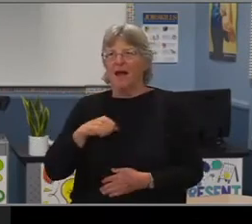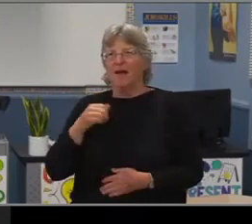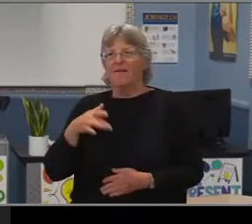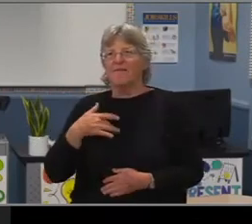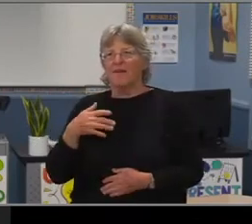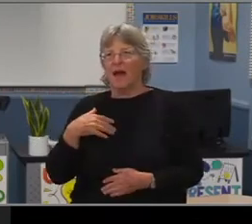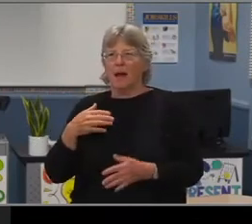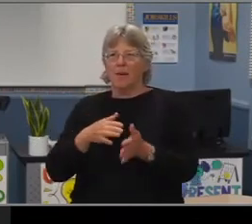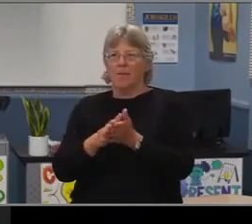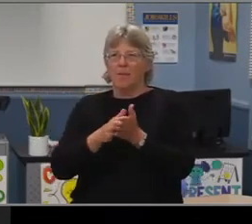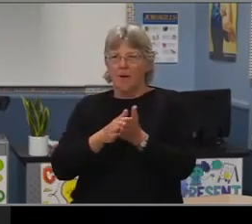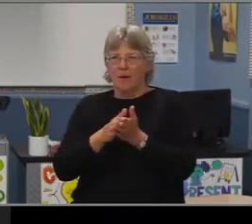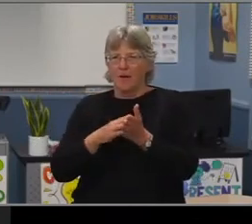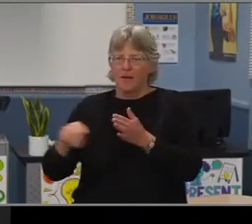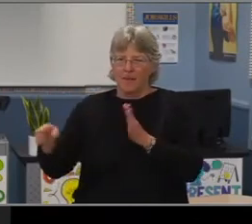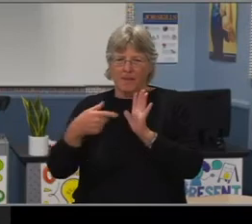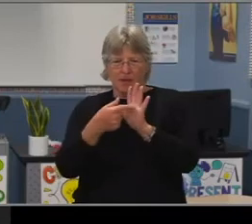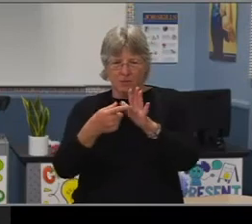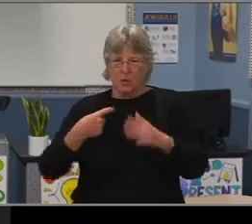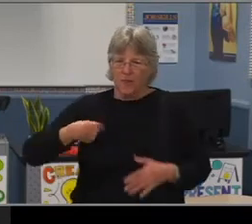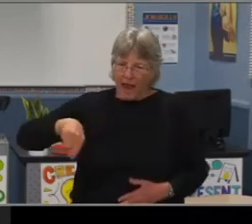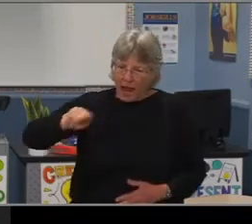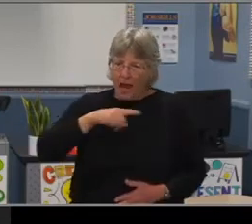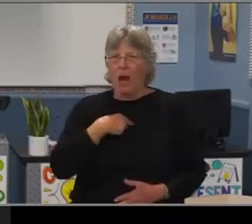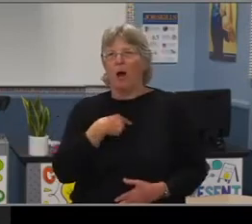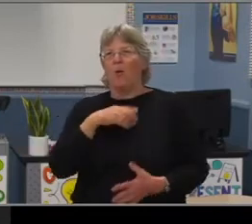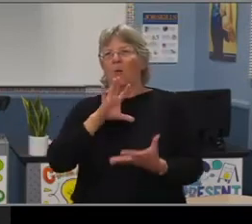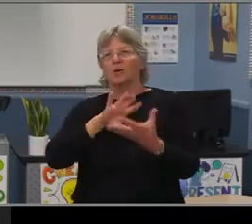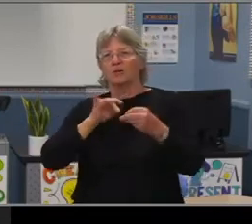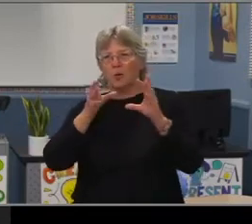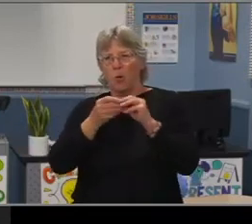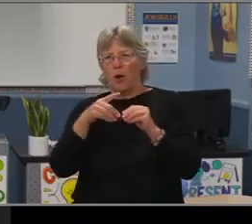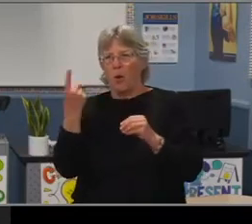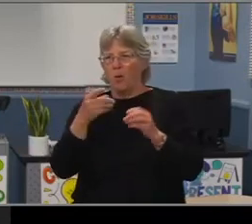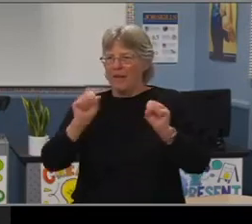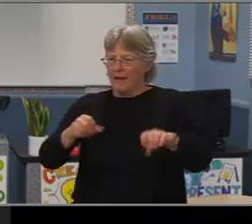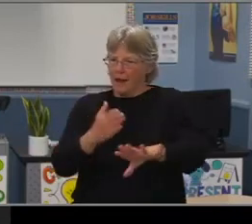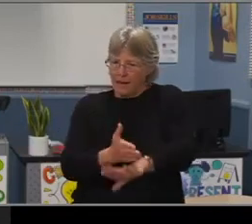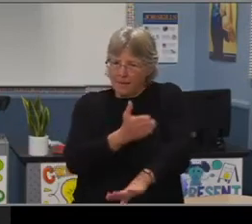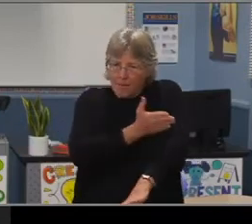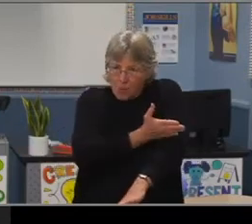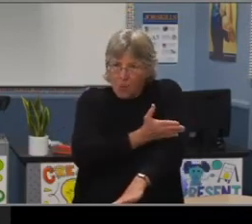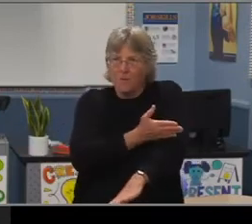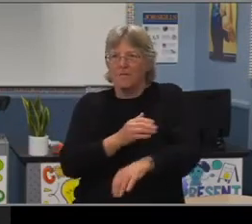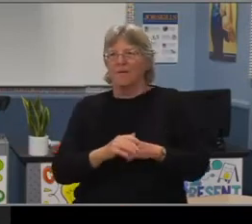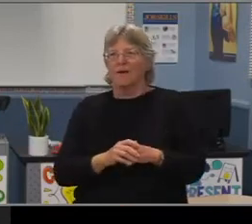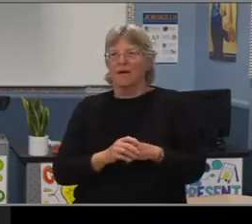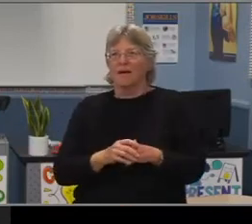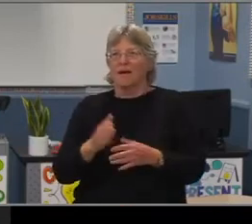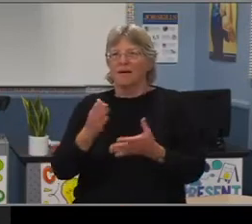without them showing me that this is our story and it only gets better from here. They're just a few of the caring and empowering staff